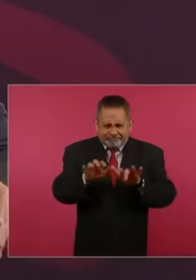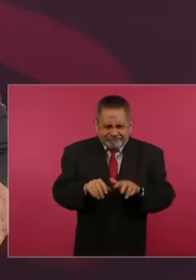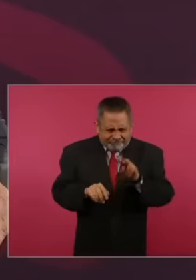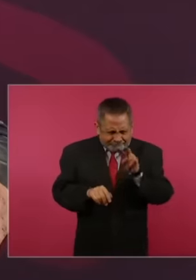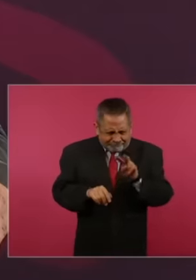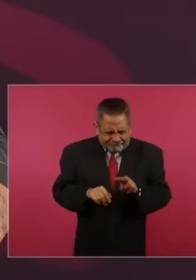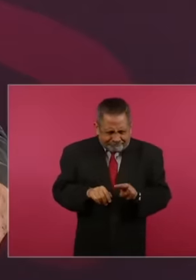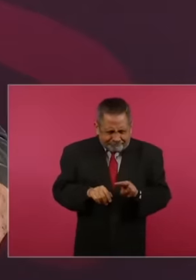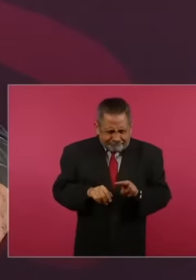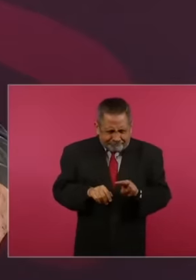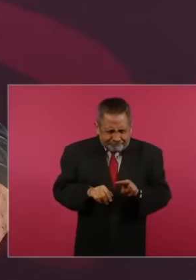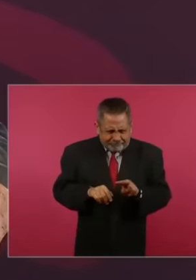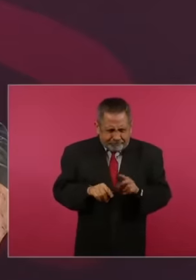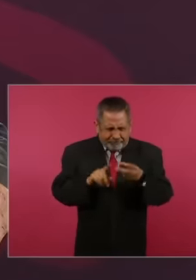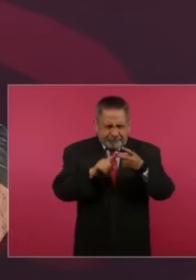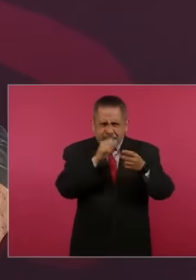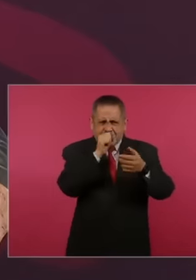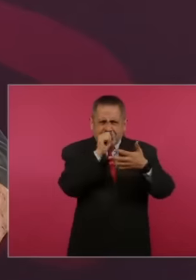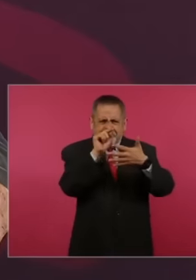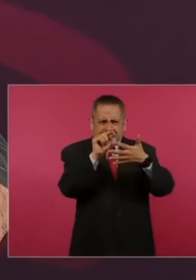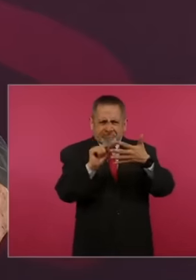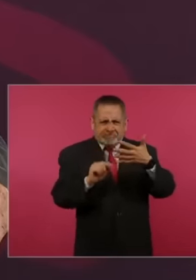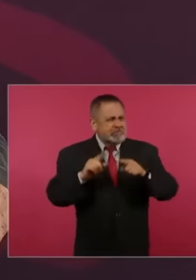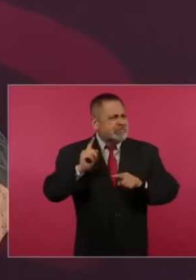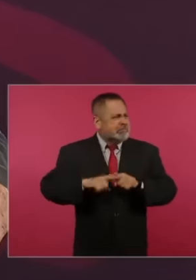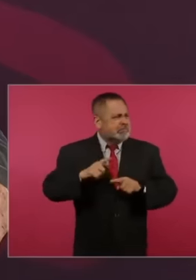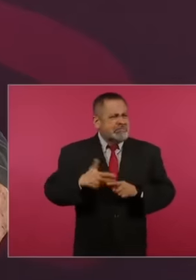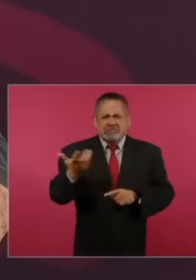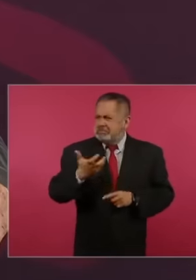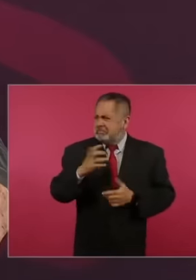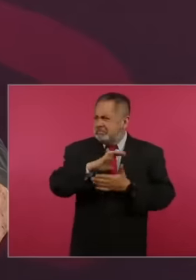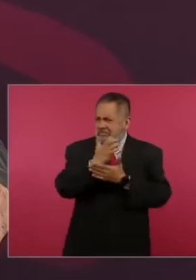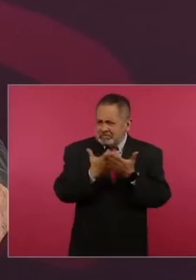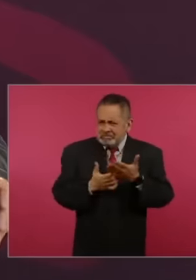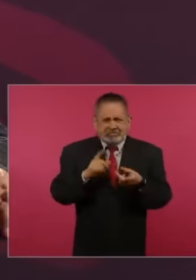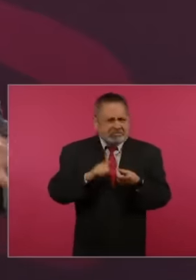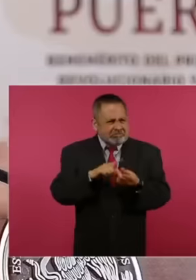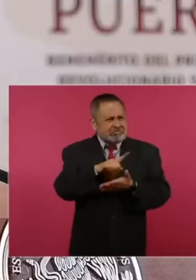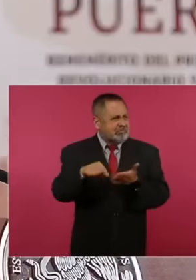the properties of the contract to find out who had made it and and Where it had been made. It was a